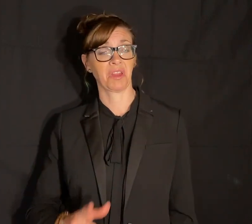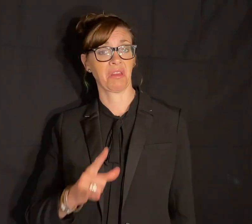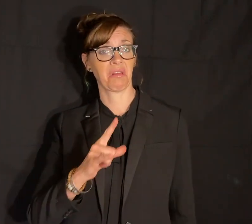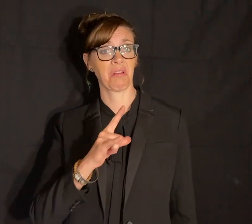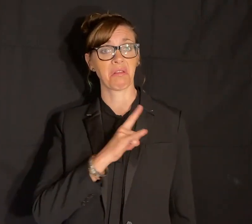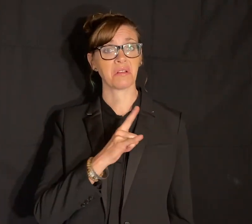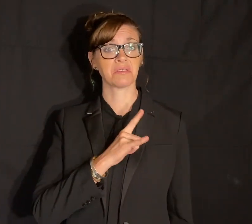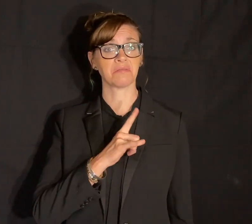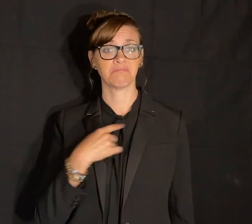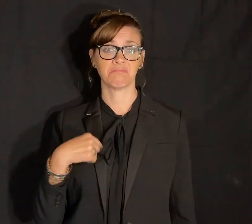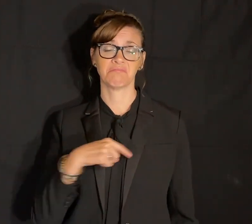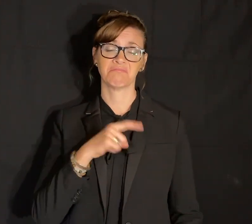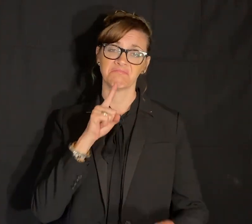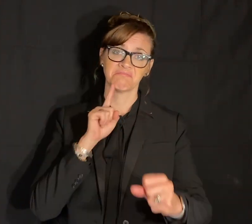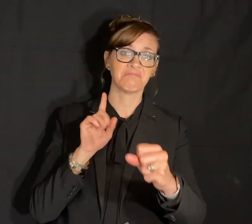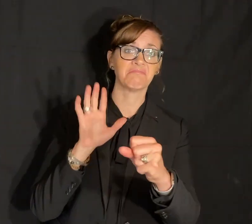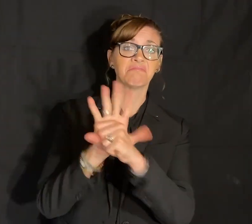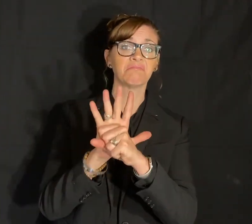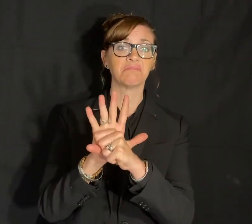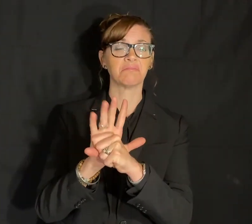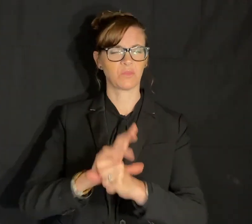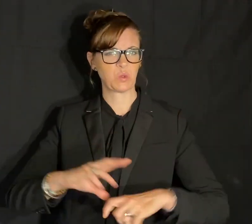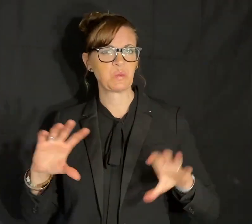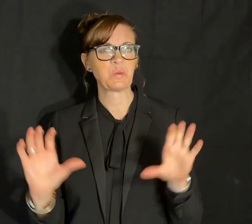BUT on behalf of our entire organization, TLC is committed to BEING uncomfortable,